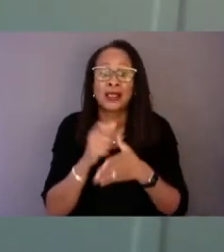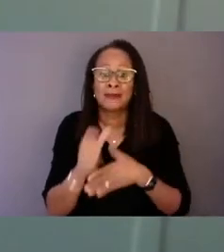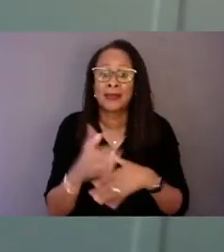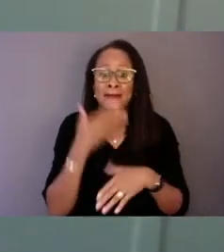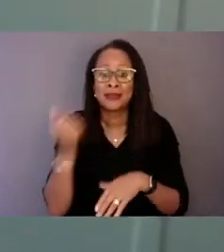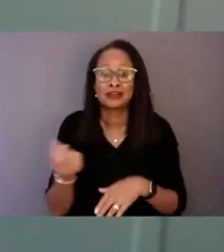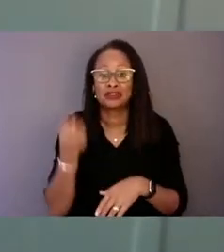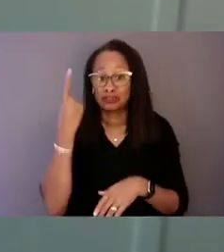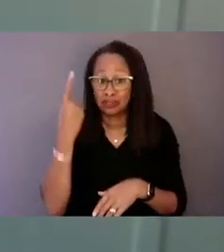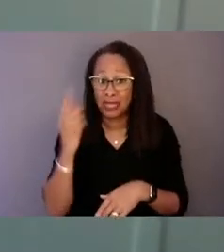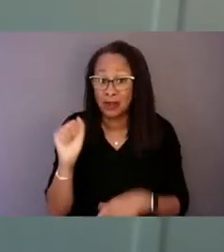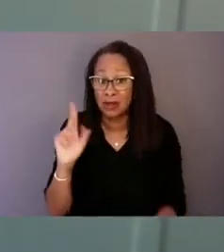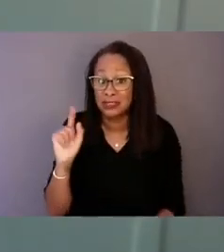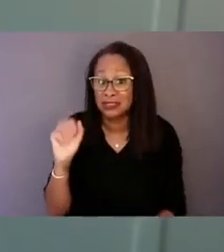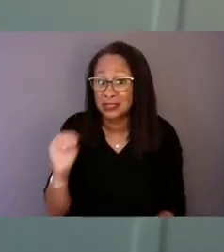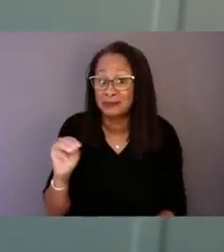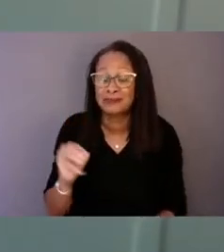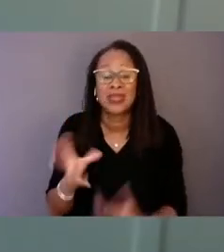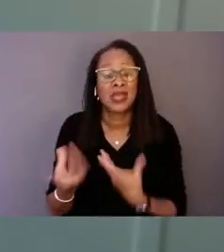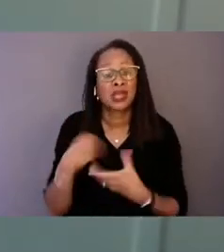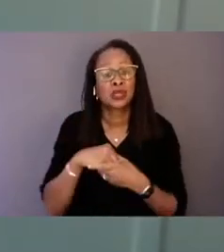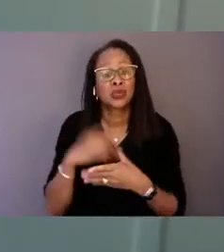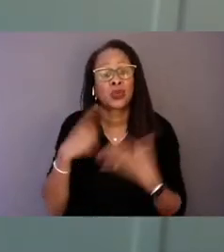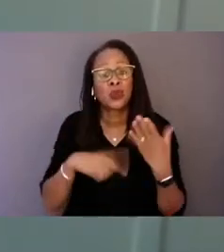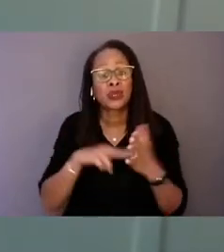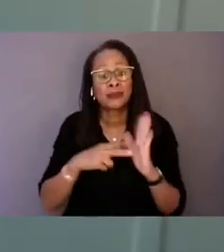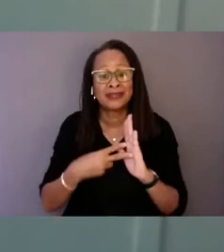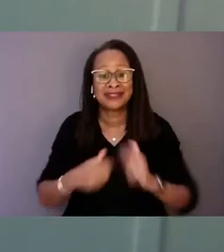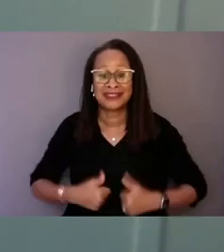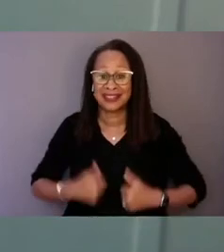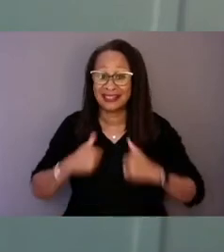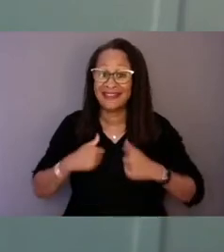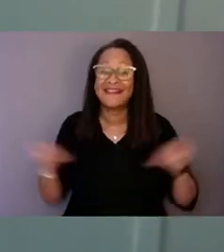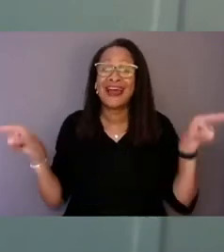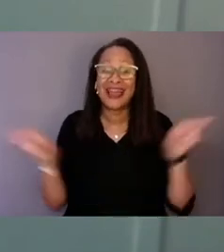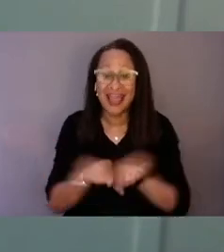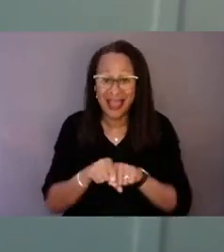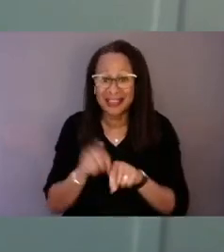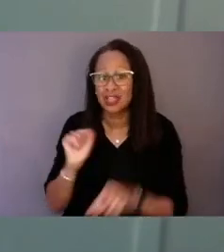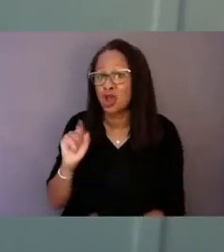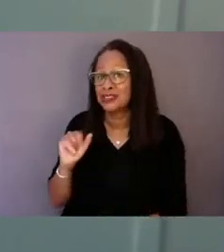including what it's like to live life as an autistic person.